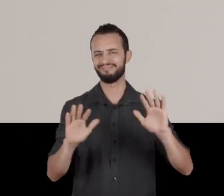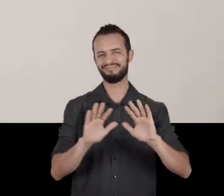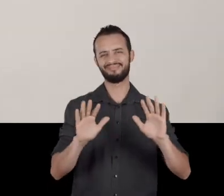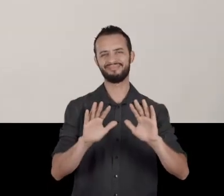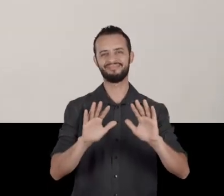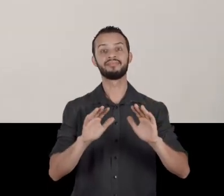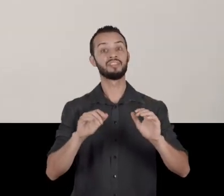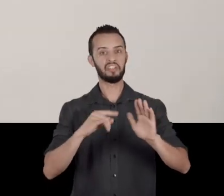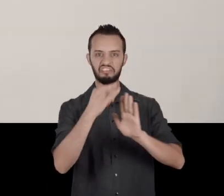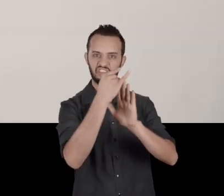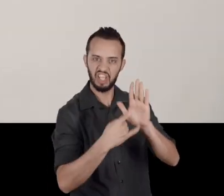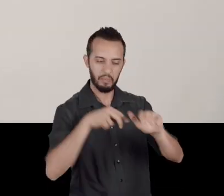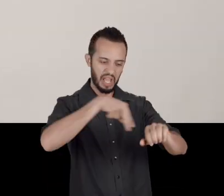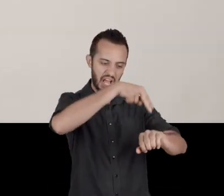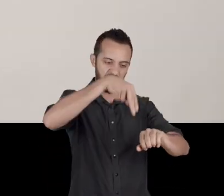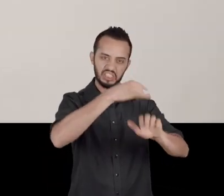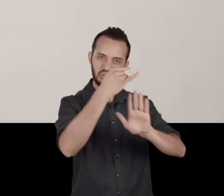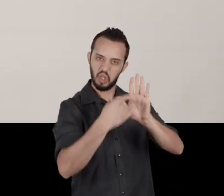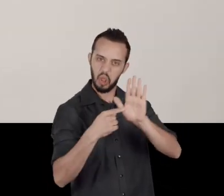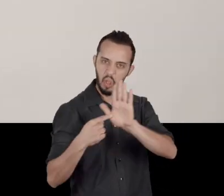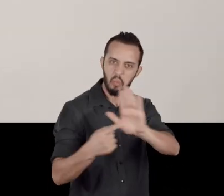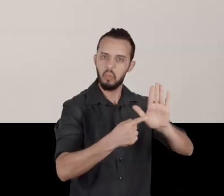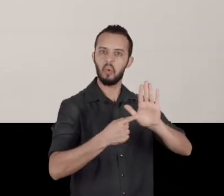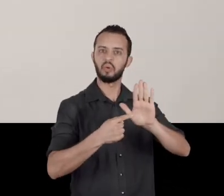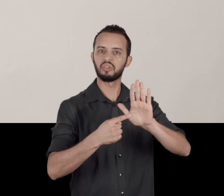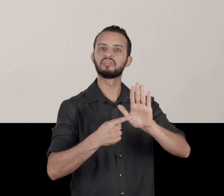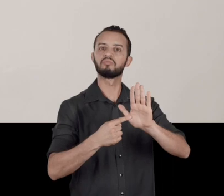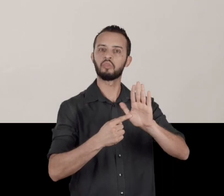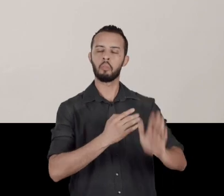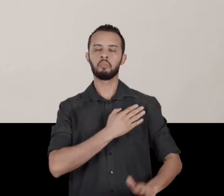All anthems are epic, all anthems are warlike,